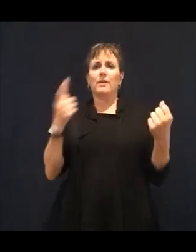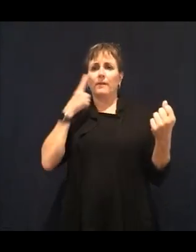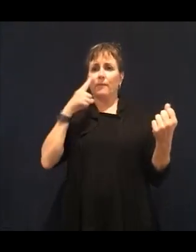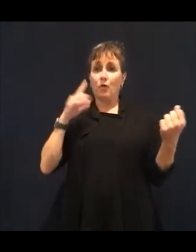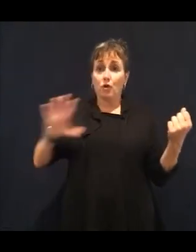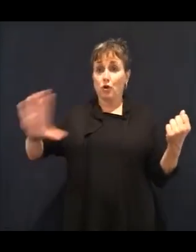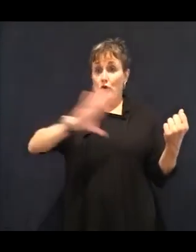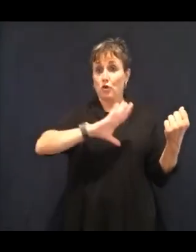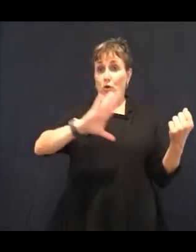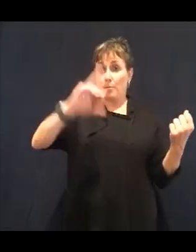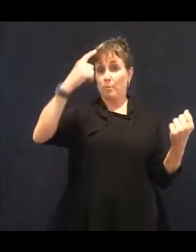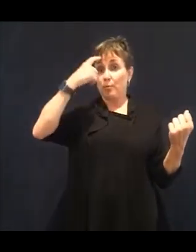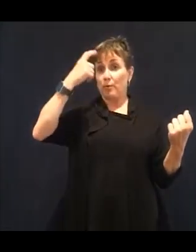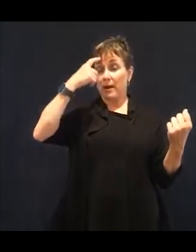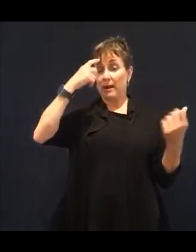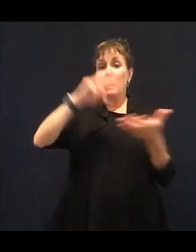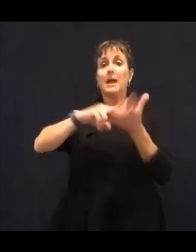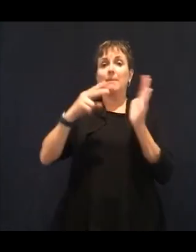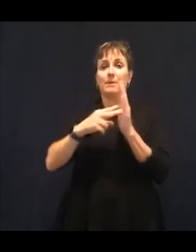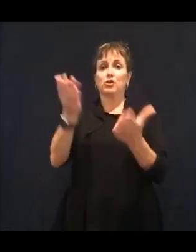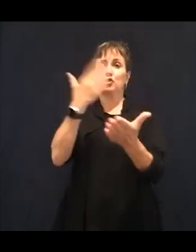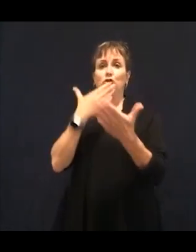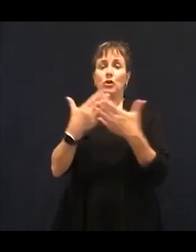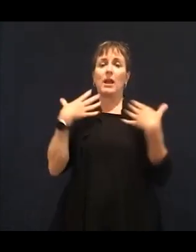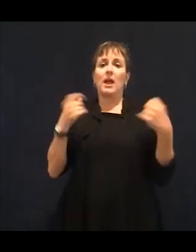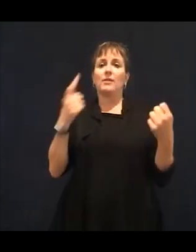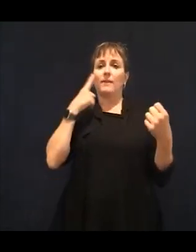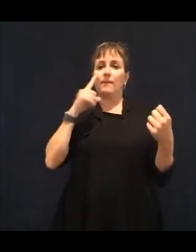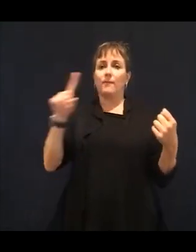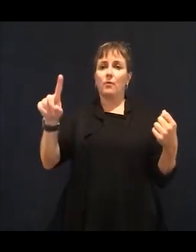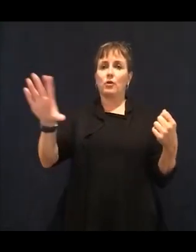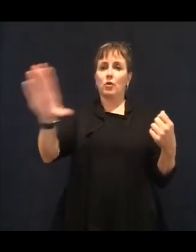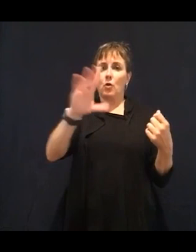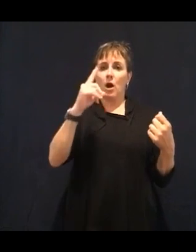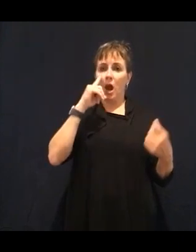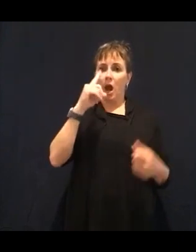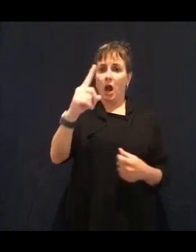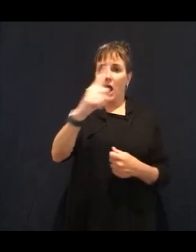to correlate the two when you're looking at nutrition and how you're going